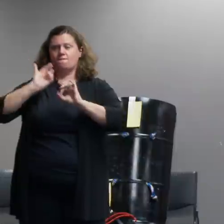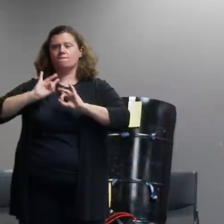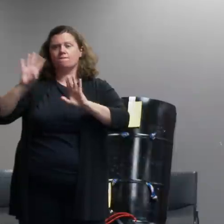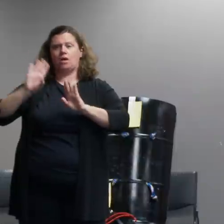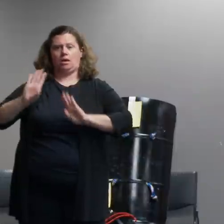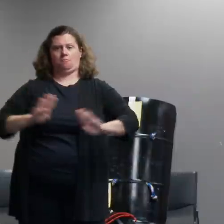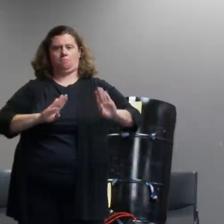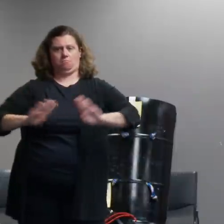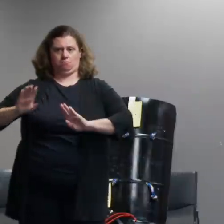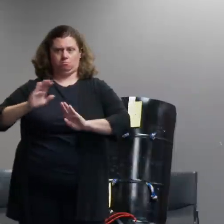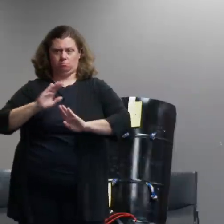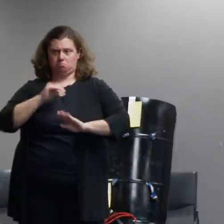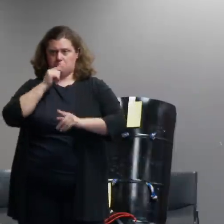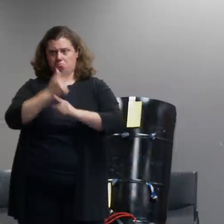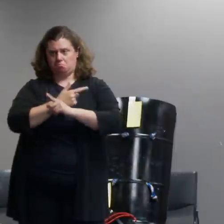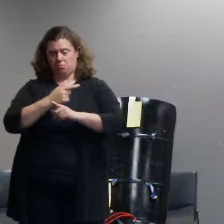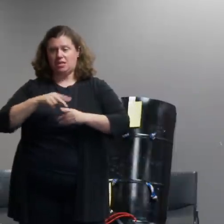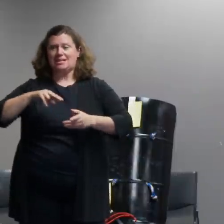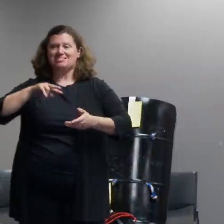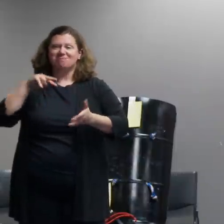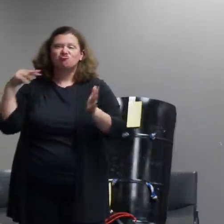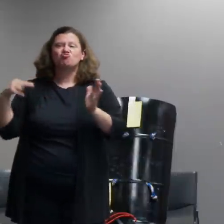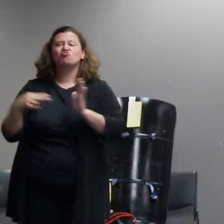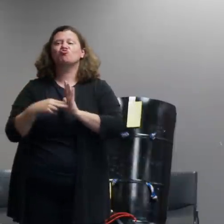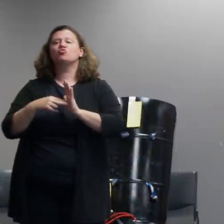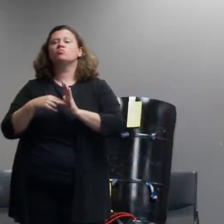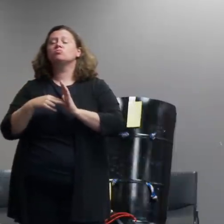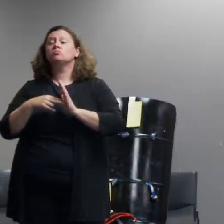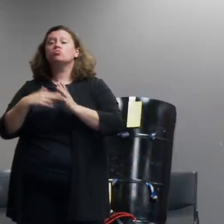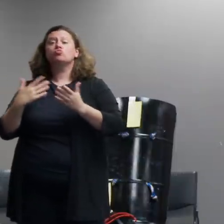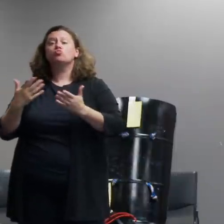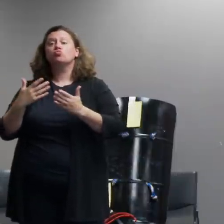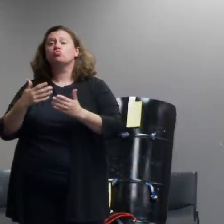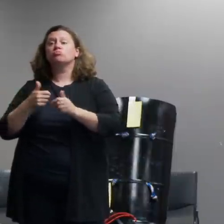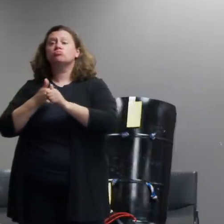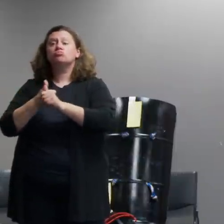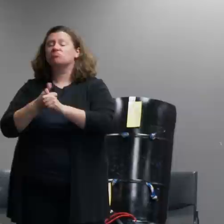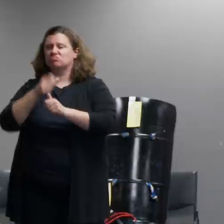intentionally or recklessly creating a grave risk of causing public alarm